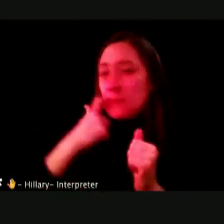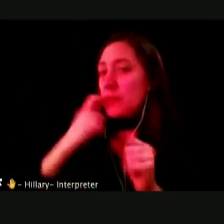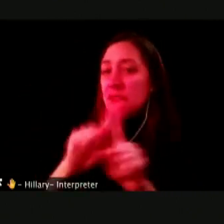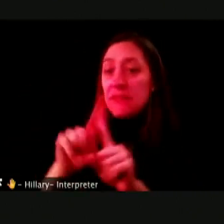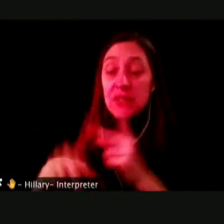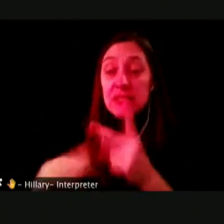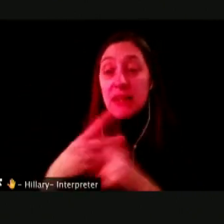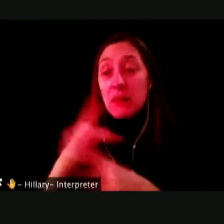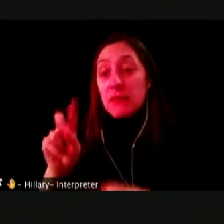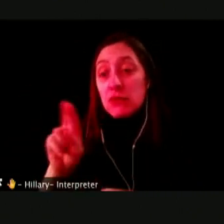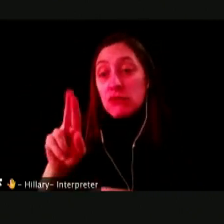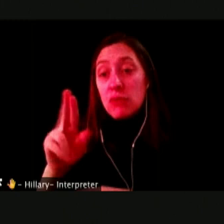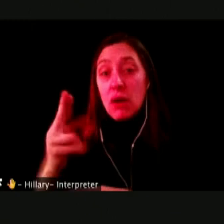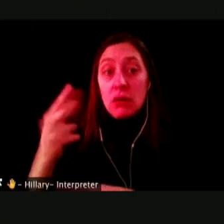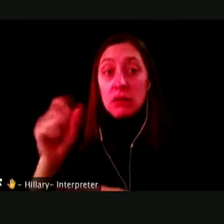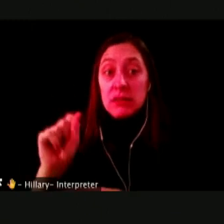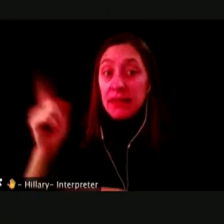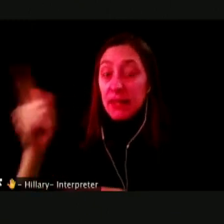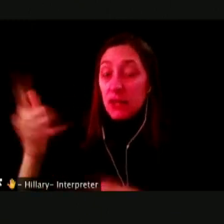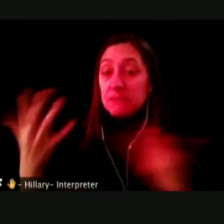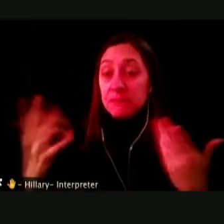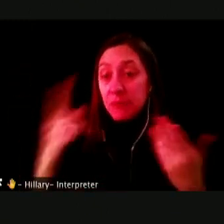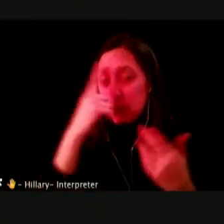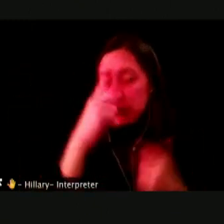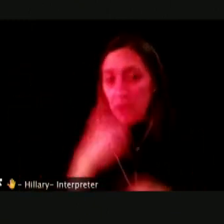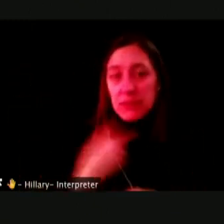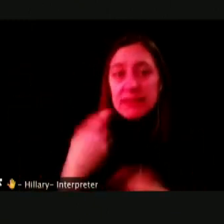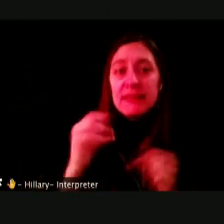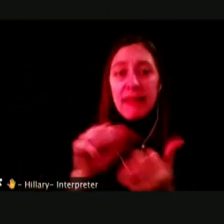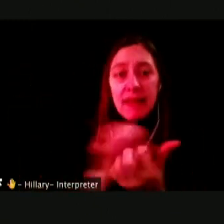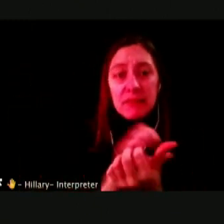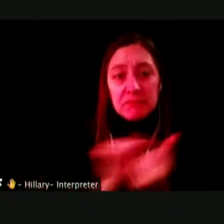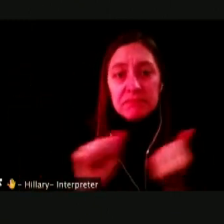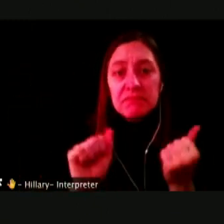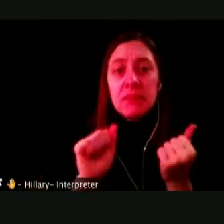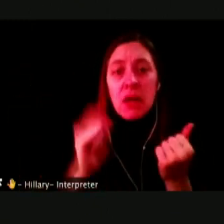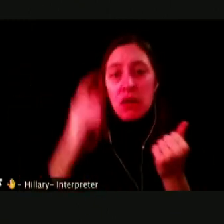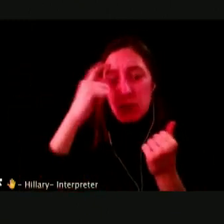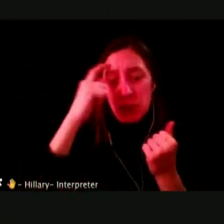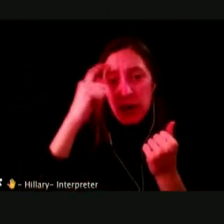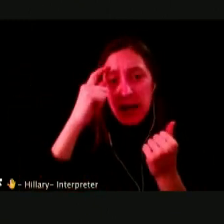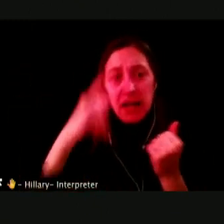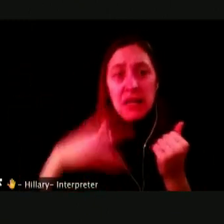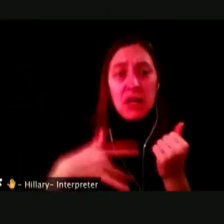NICOTINE CAN BE DEVELOPMENT, LEARNING AND LOW DOSES COULD NICOTINE CAN IMPROVE CONCENTRATION